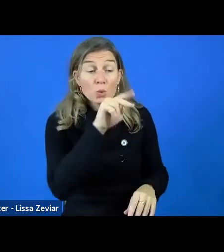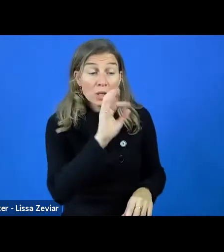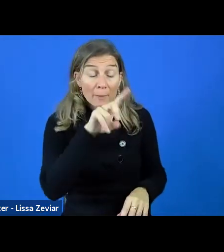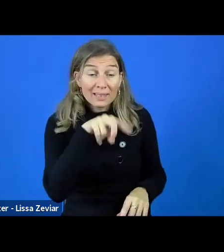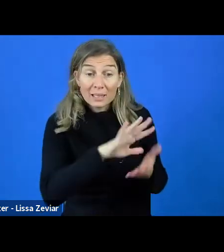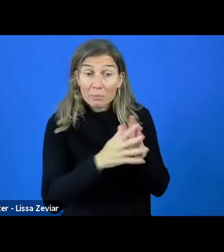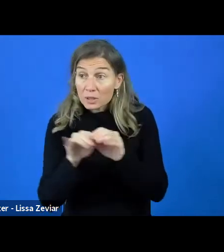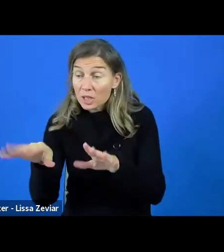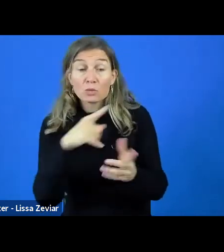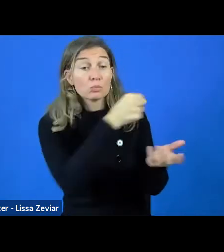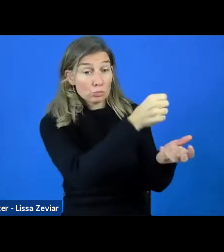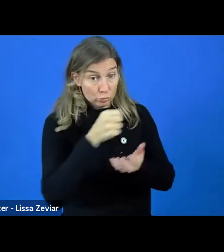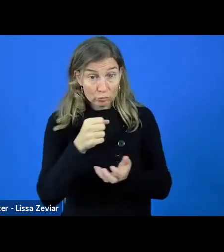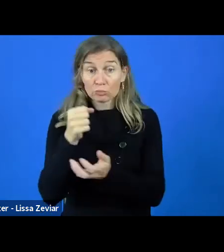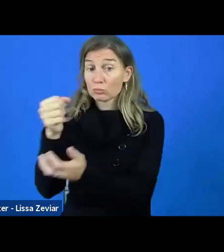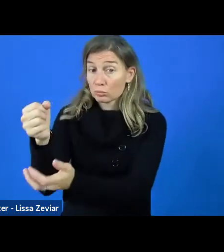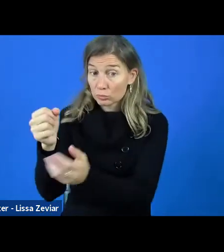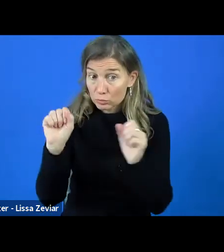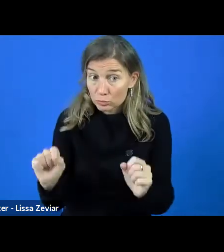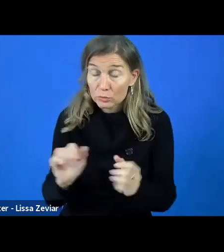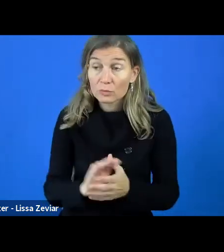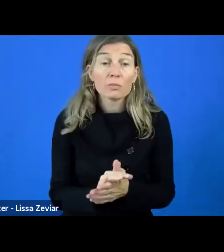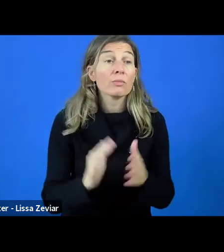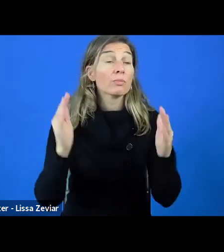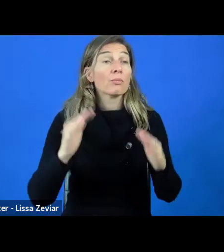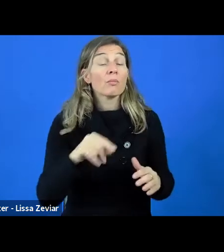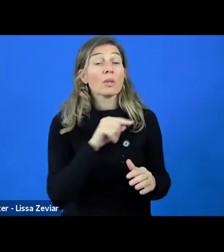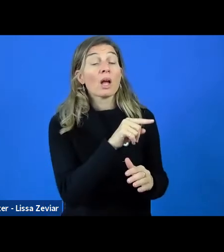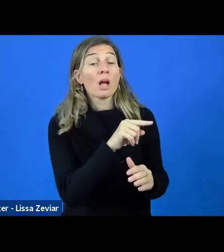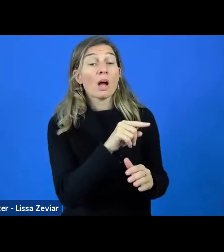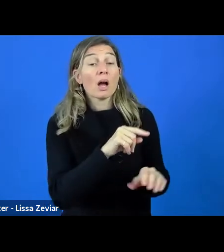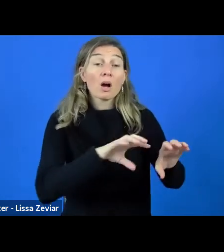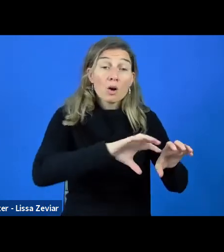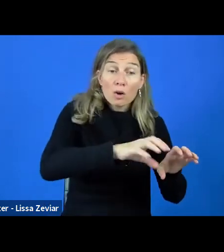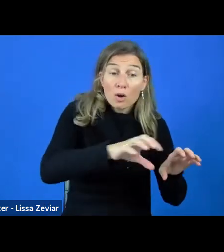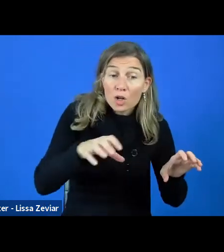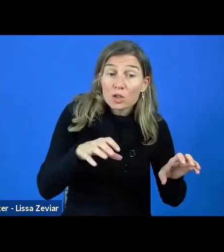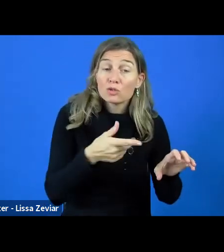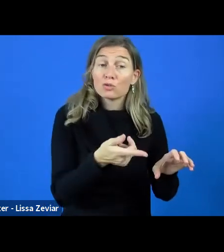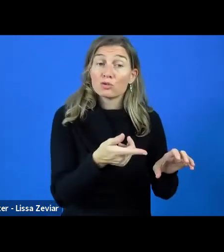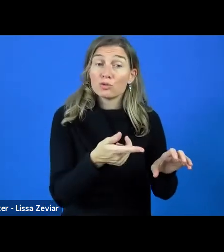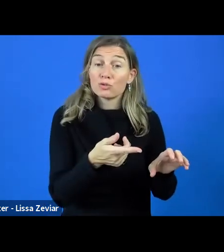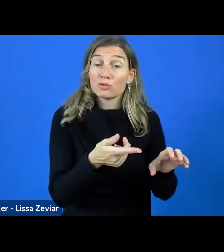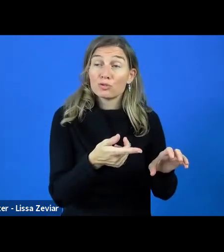and also use it to support countries or members from less advantaged regions.